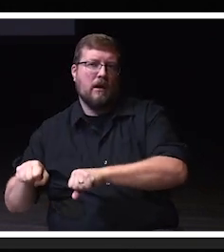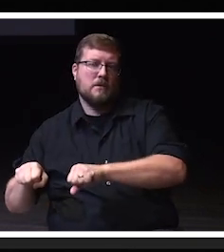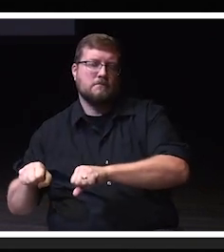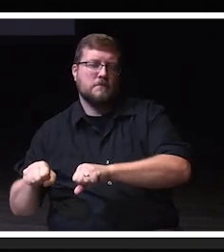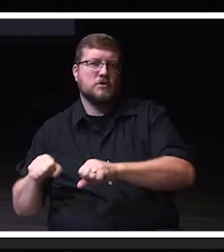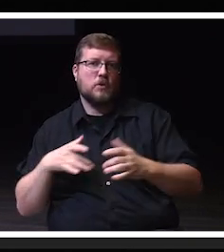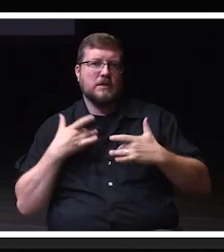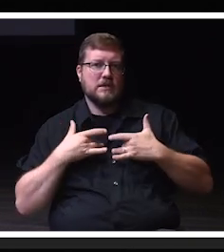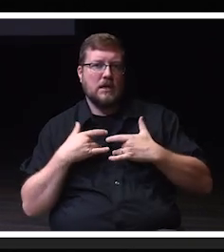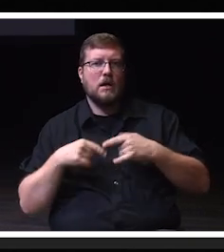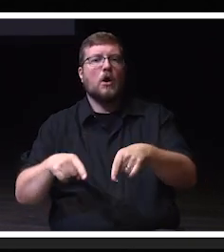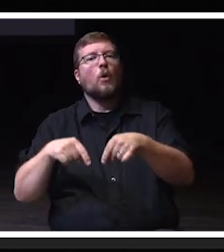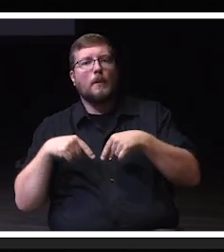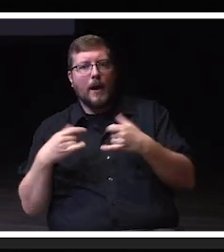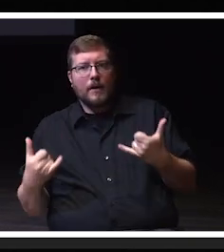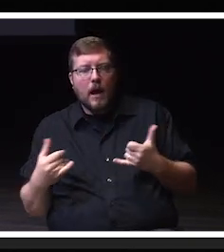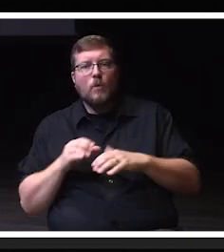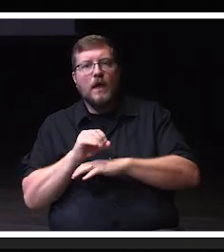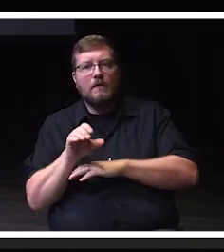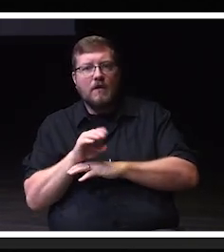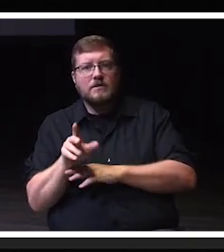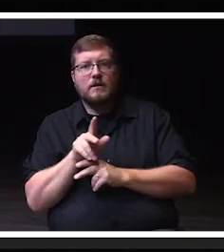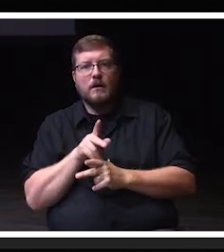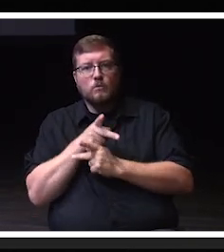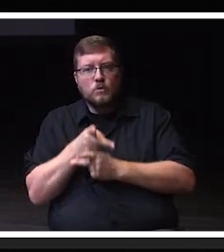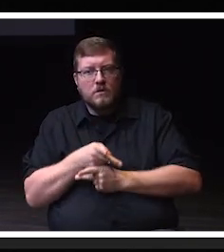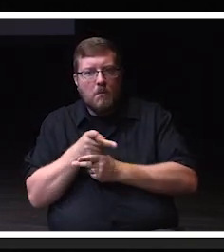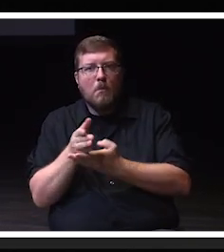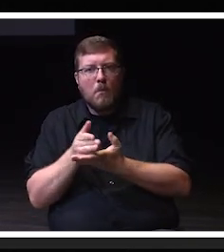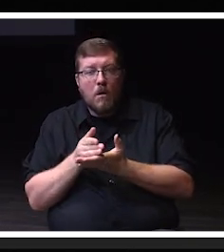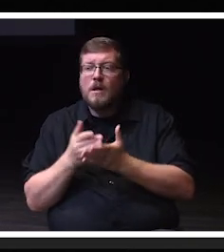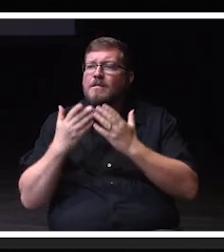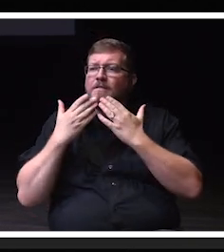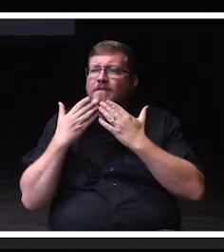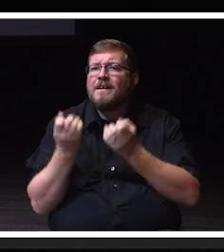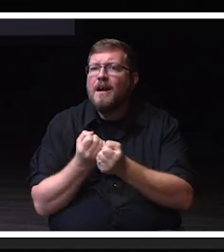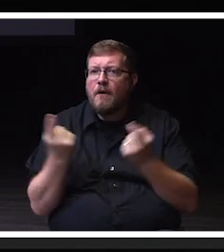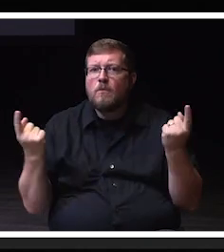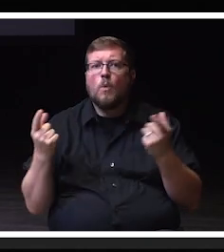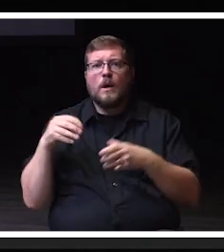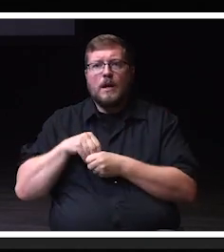going back to the advising and retention part, I want to thank everybody in the college, at every office,